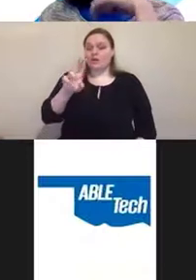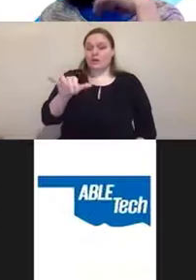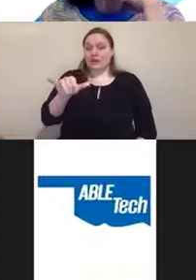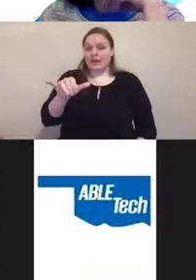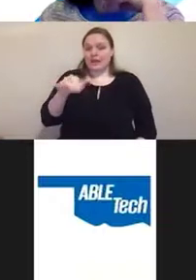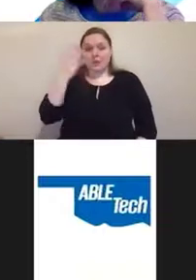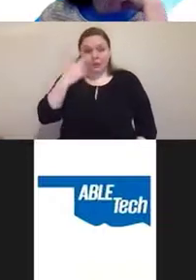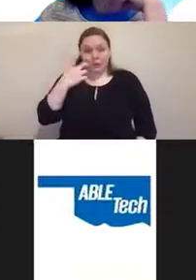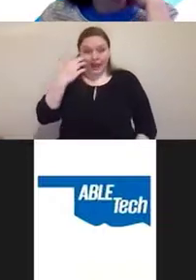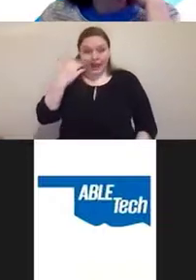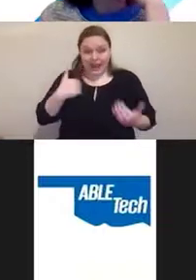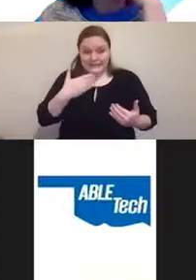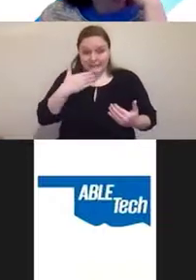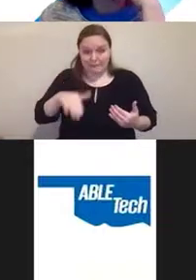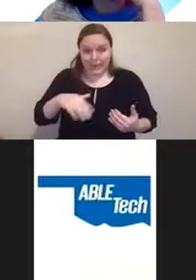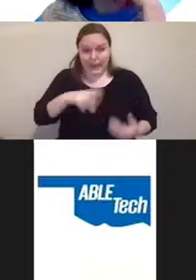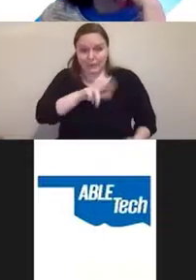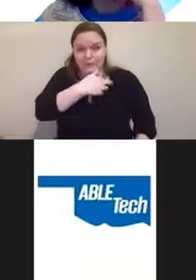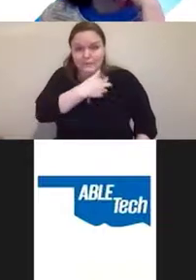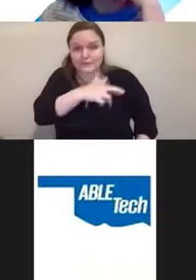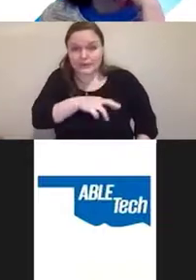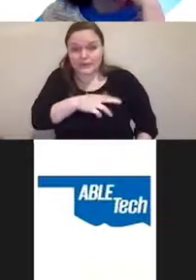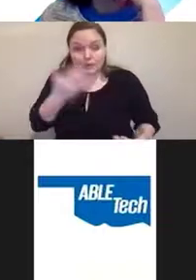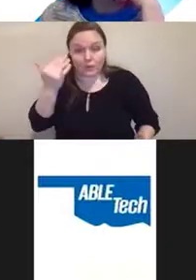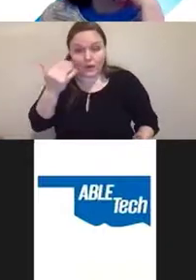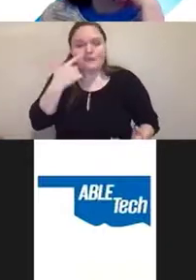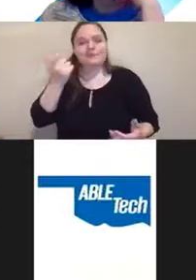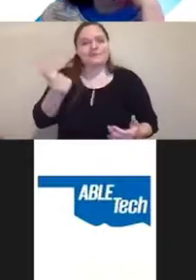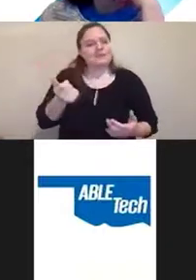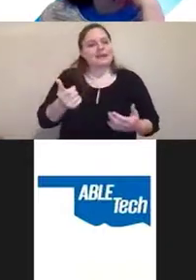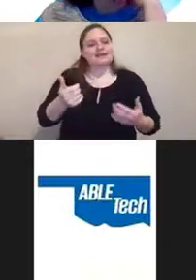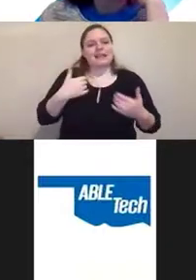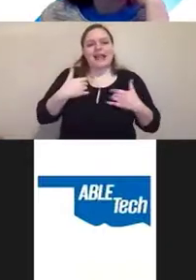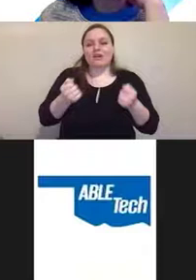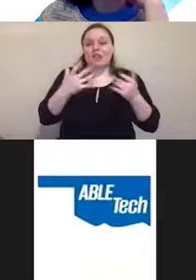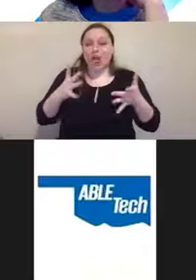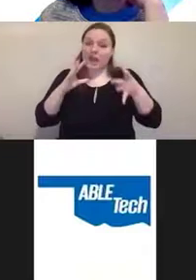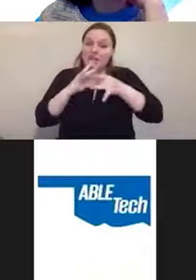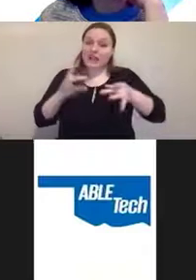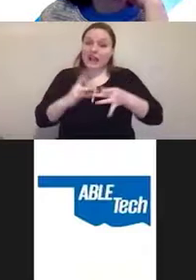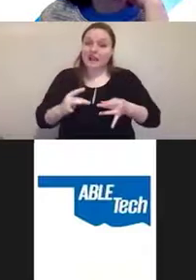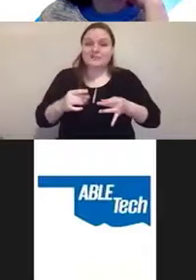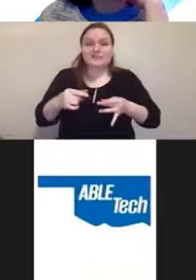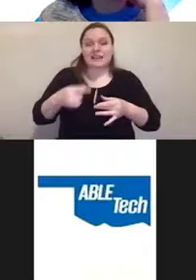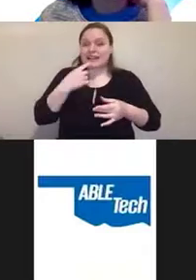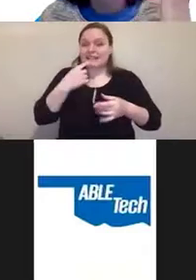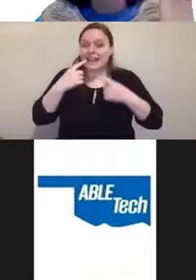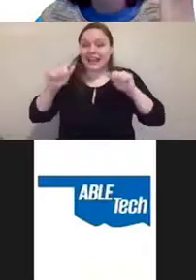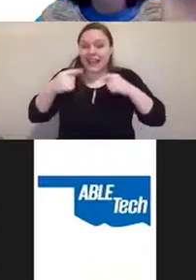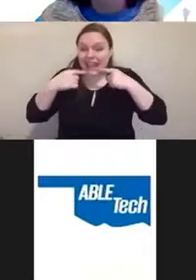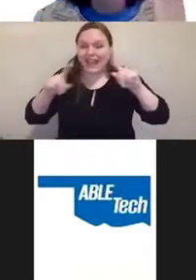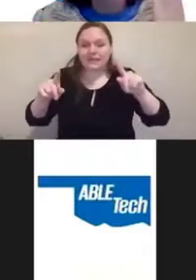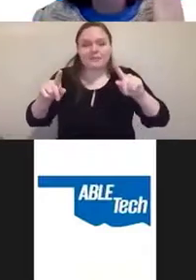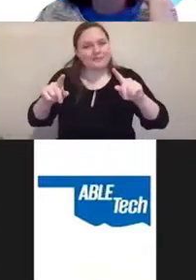is because they make a lot of claims that are unsupportable. So these are actually screenshots that I made literally